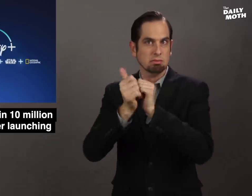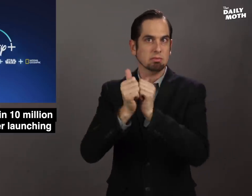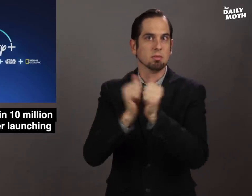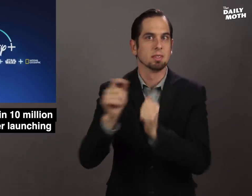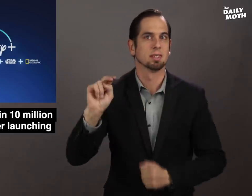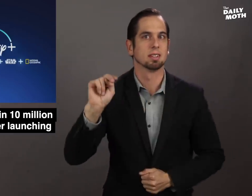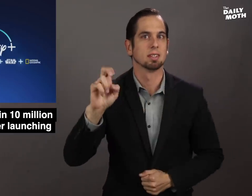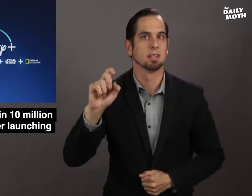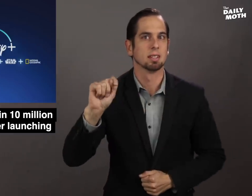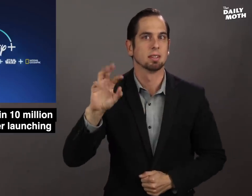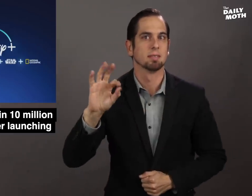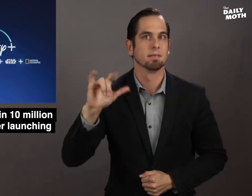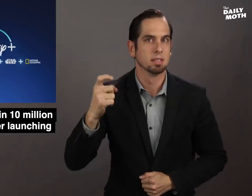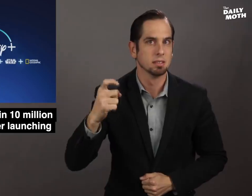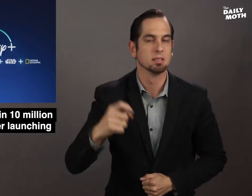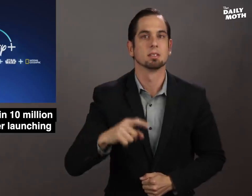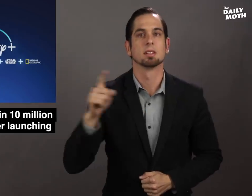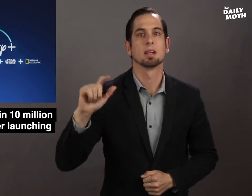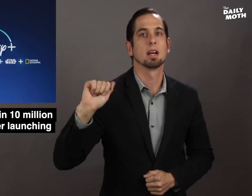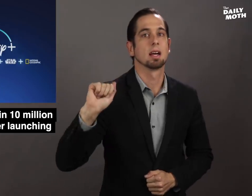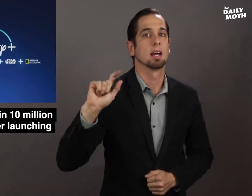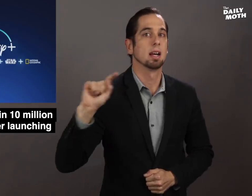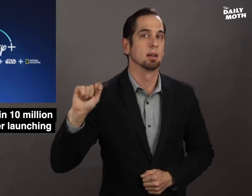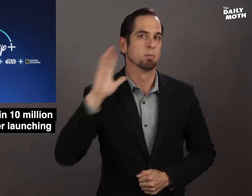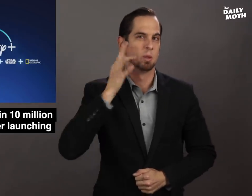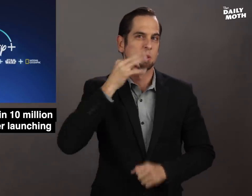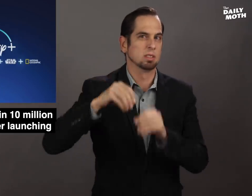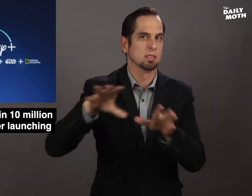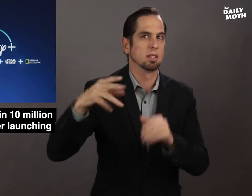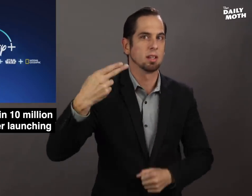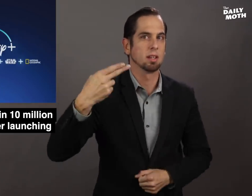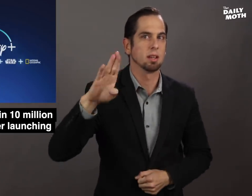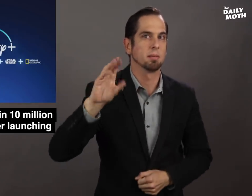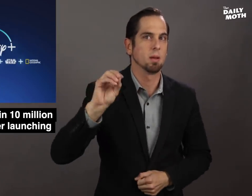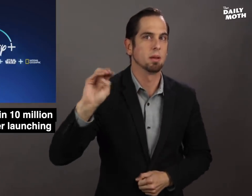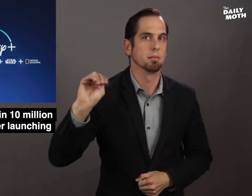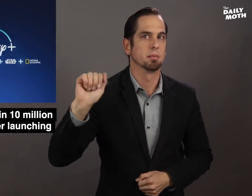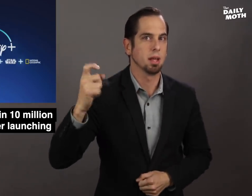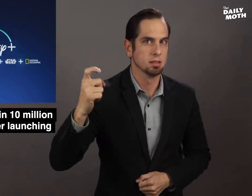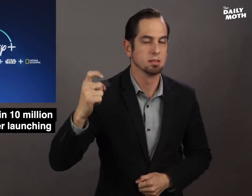they compete with Netflix, AT&T's upcoming HBO Max,